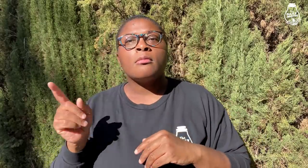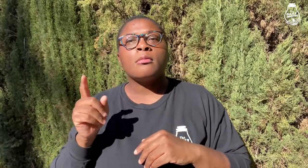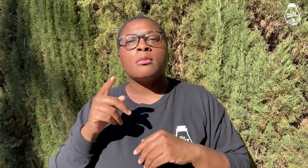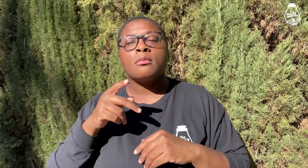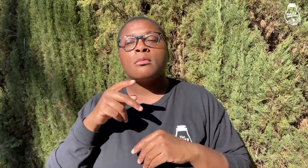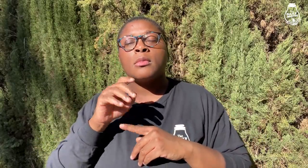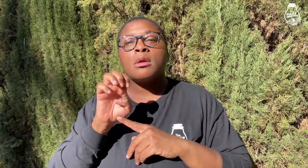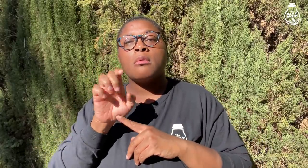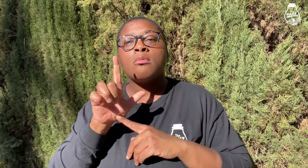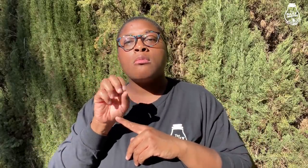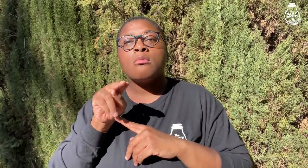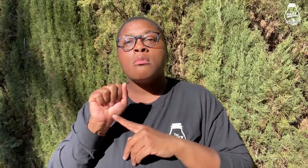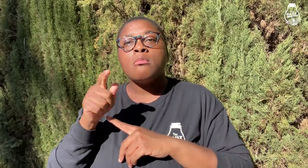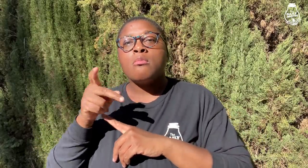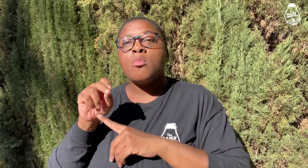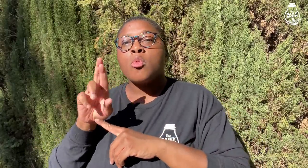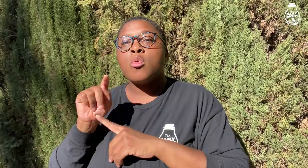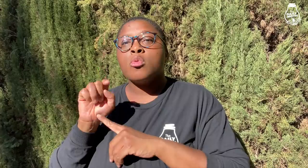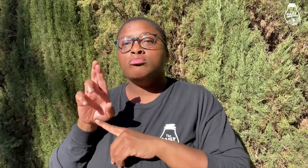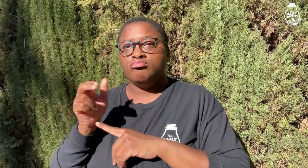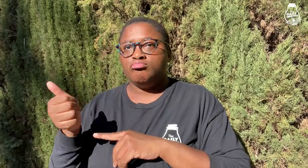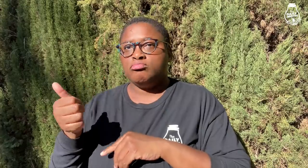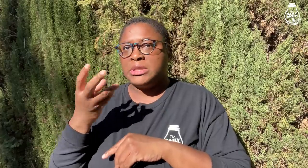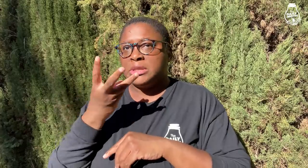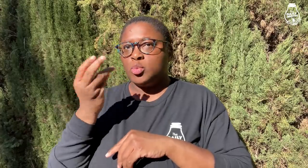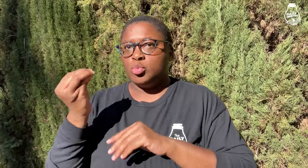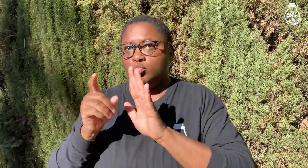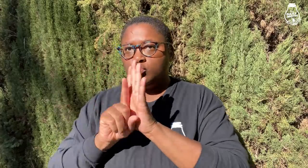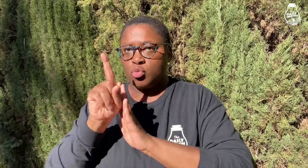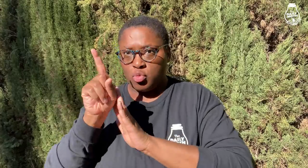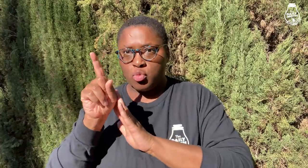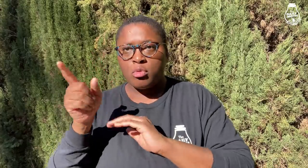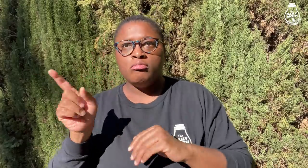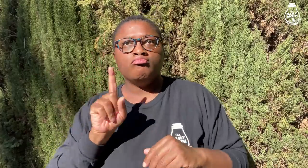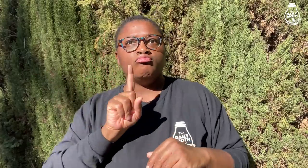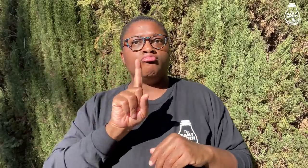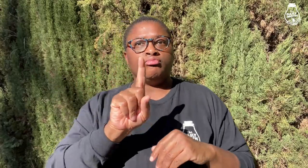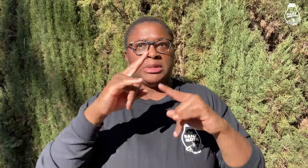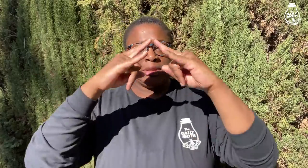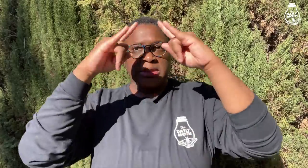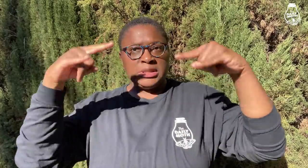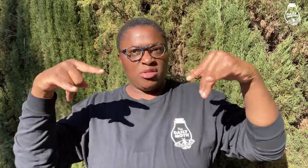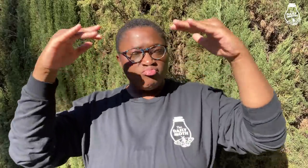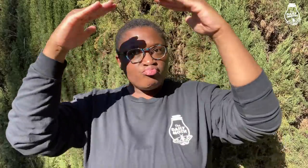Elona Porter is 6’0 tall and she was able to stand inside of